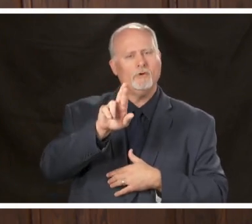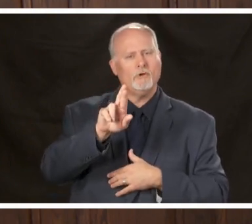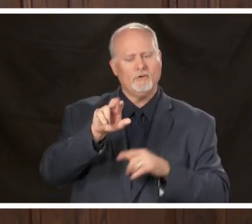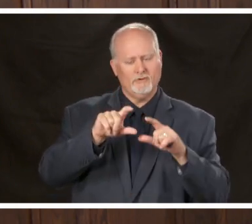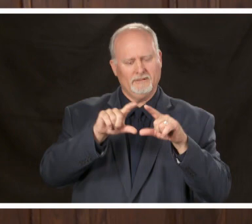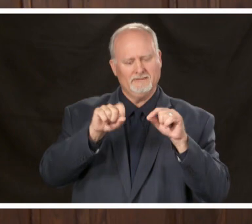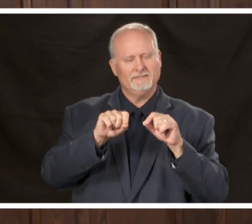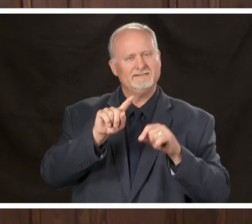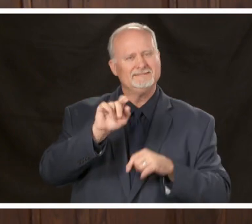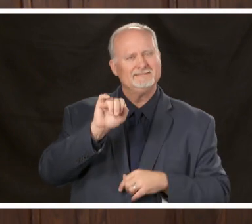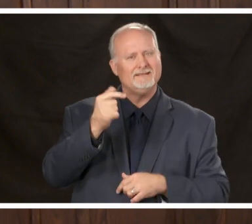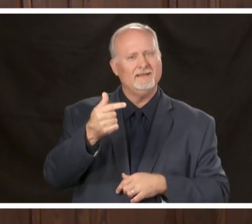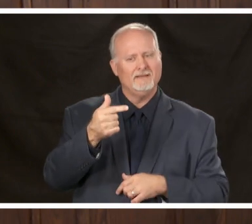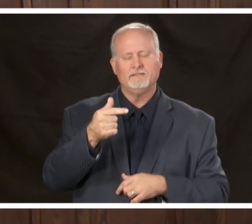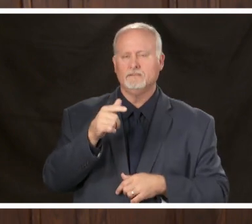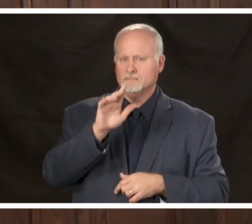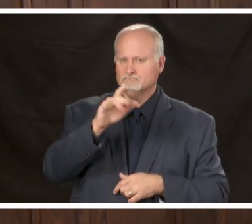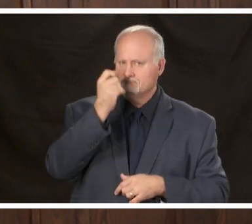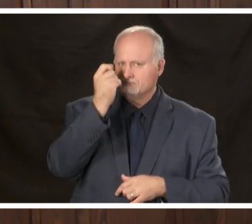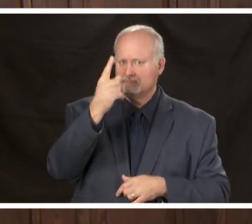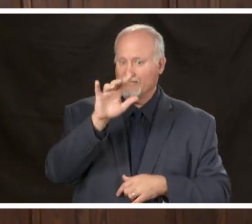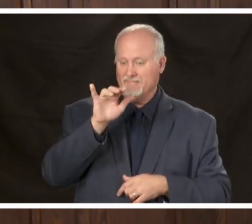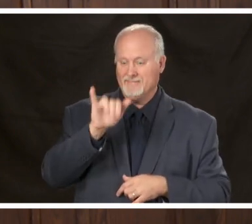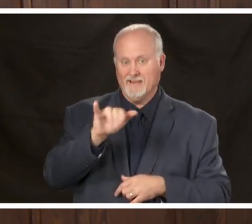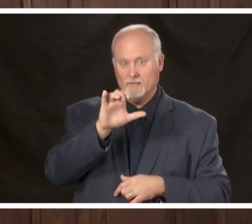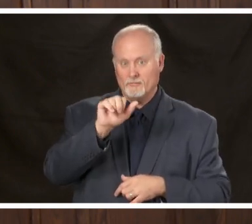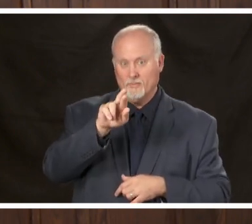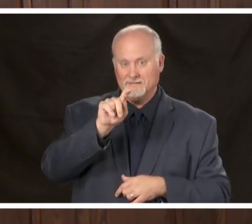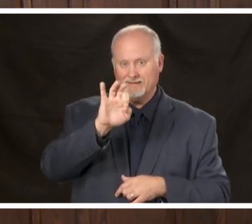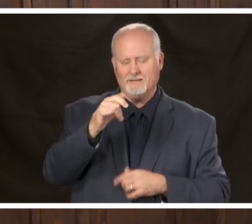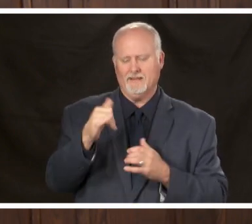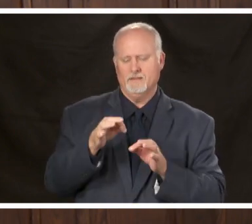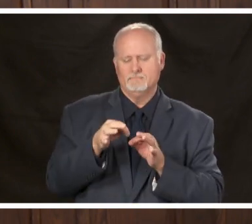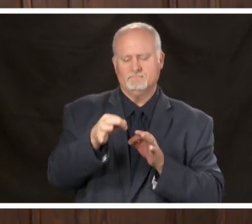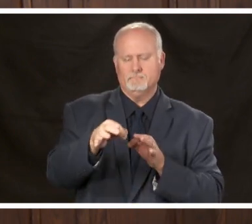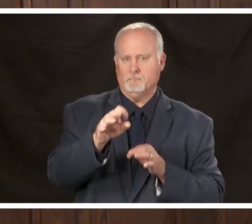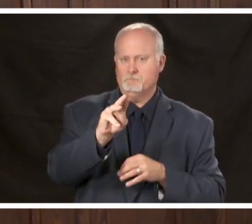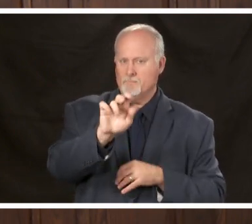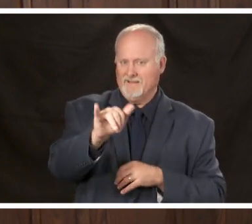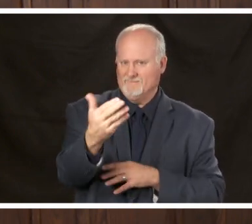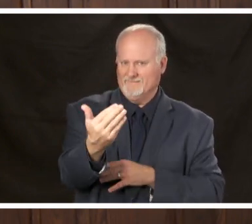have been extended until May 15th so but the the most important thing I want to